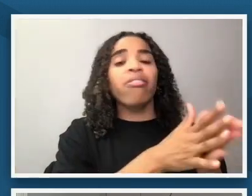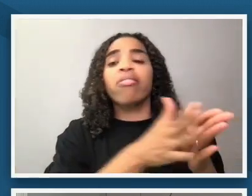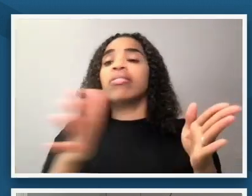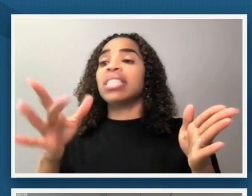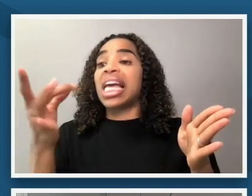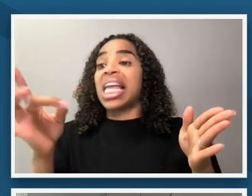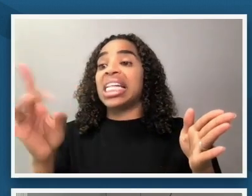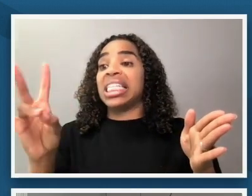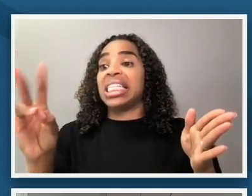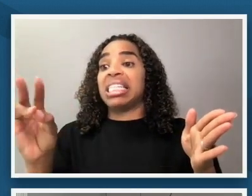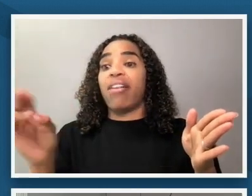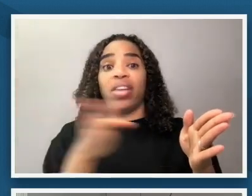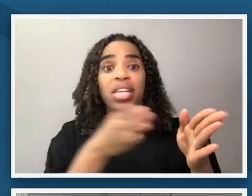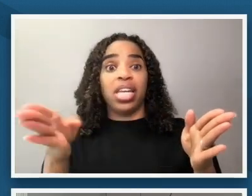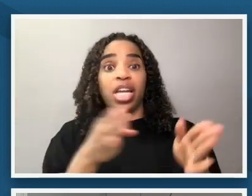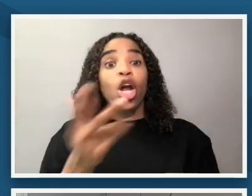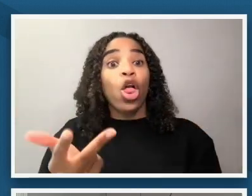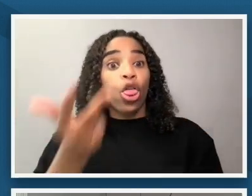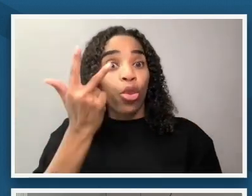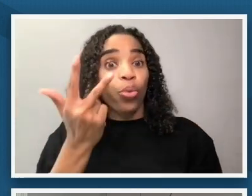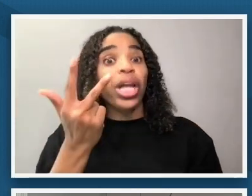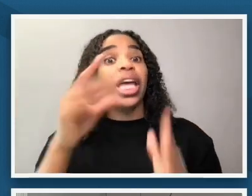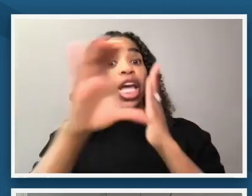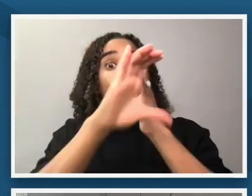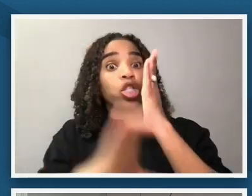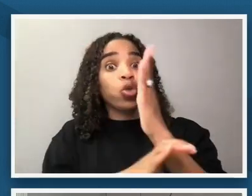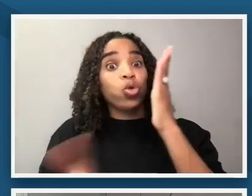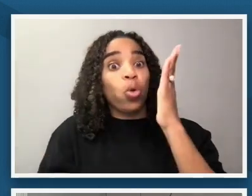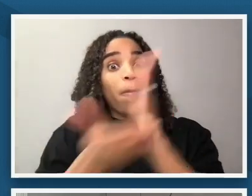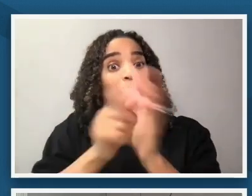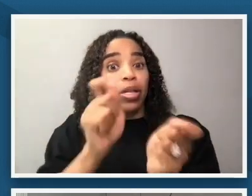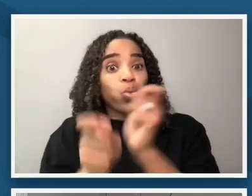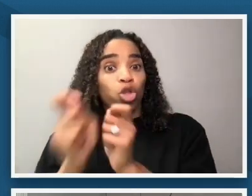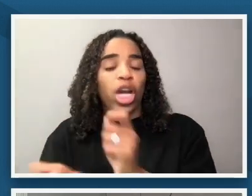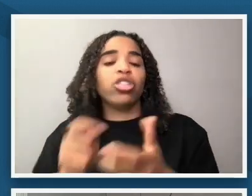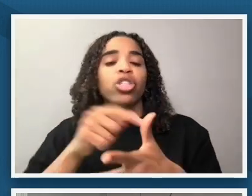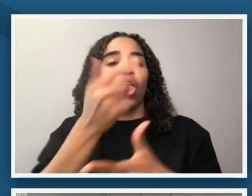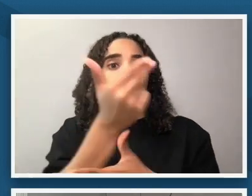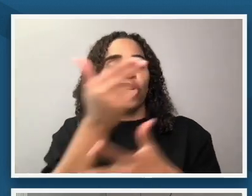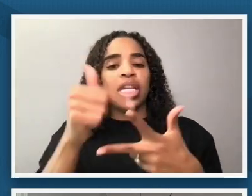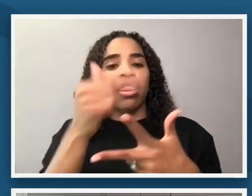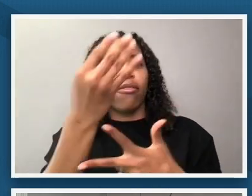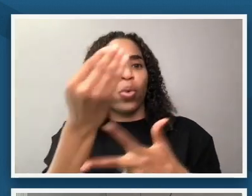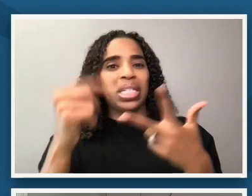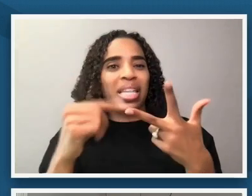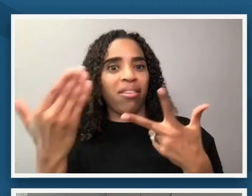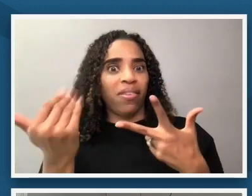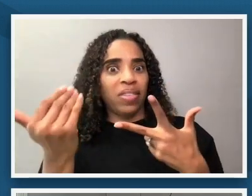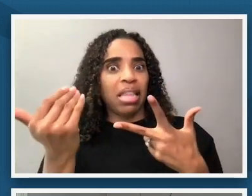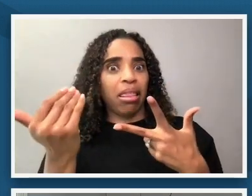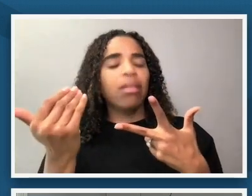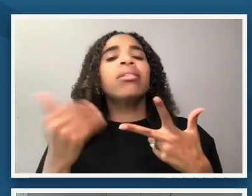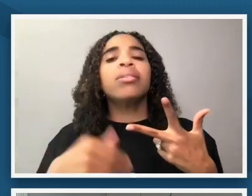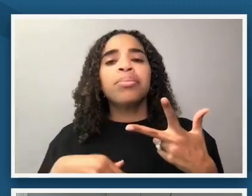three constitutional amendments were ratified the 13th amendment the 14th and